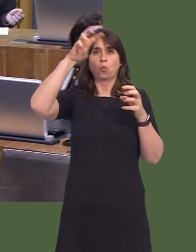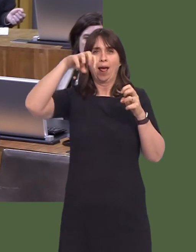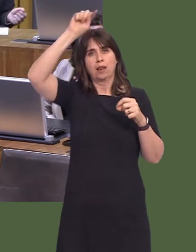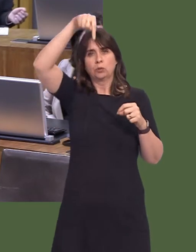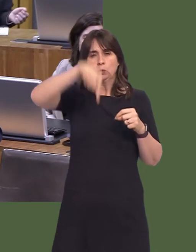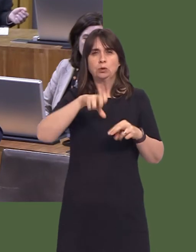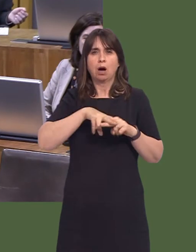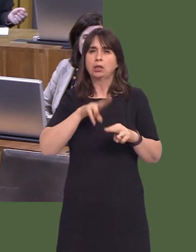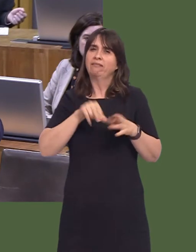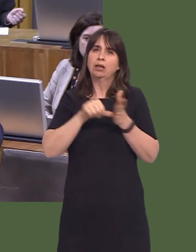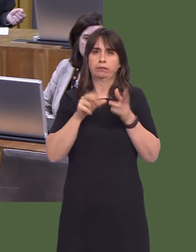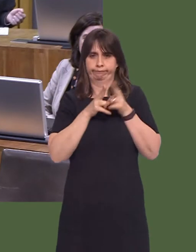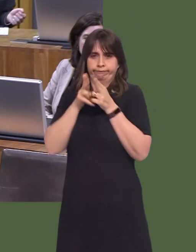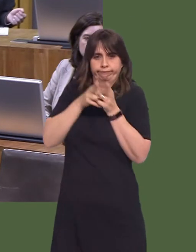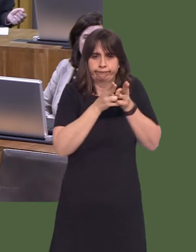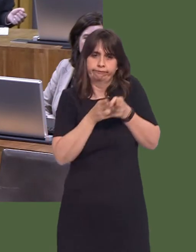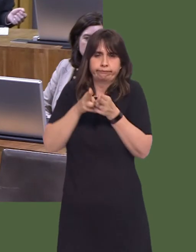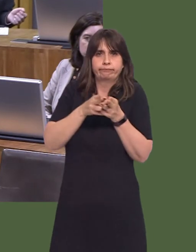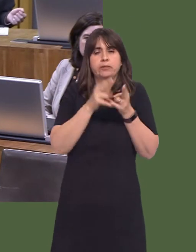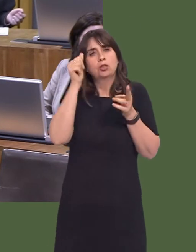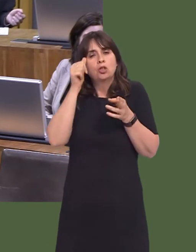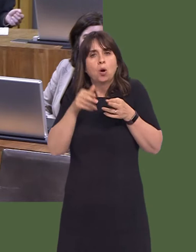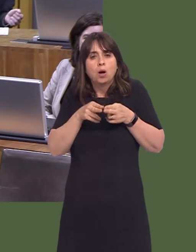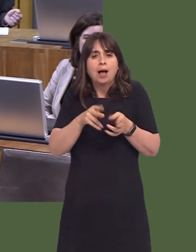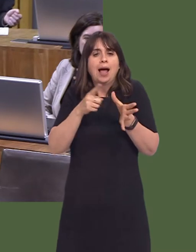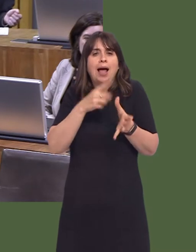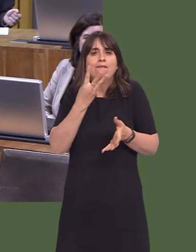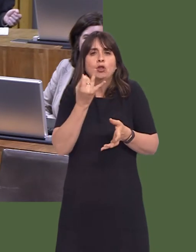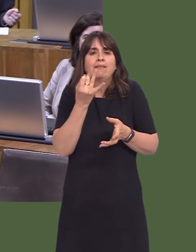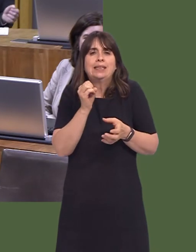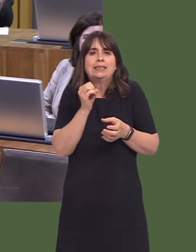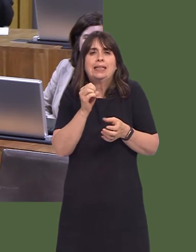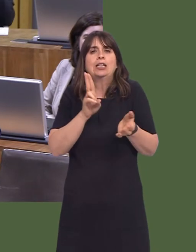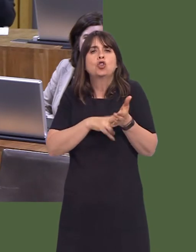know, we can't expand North Road. The A470 will always have a choke point as people come